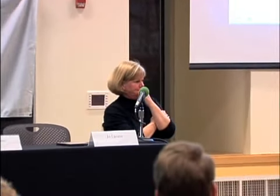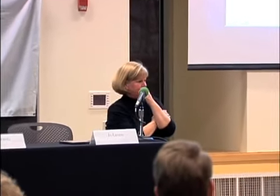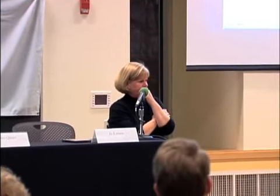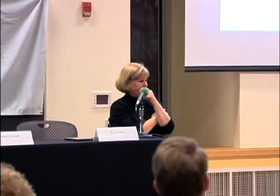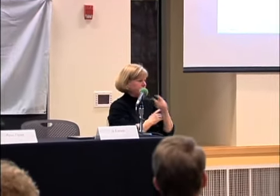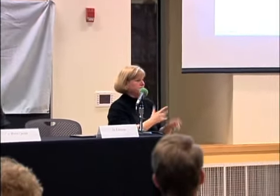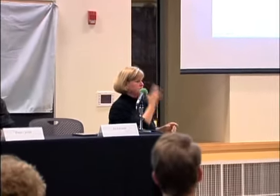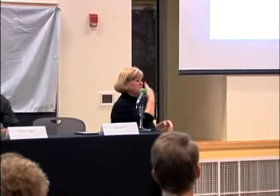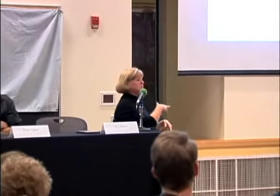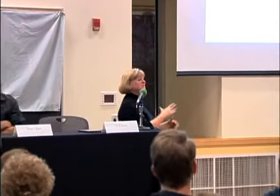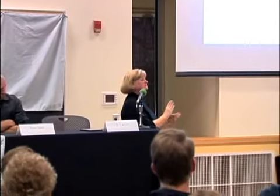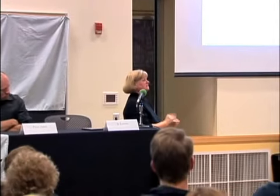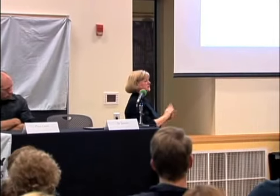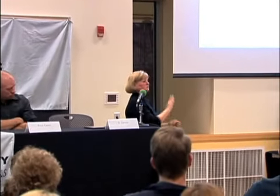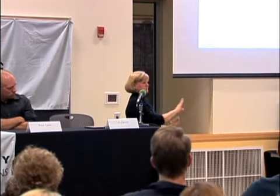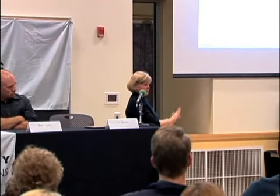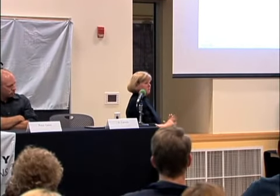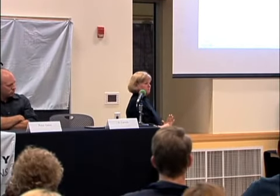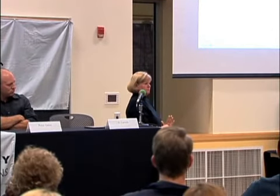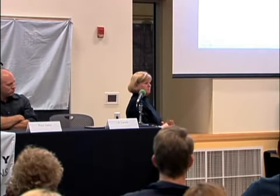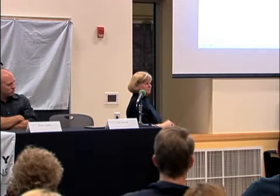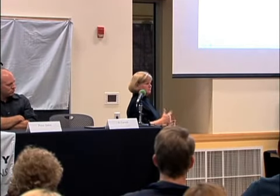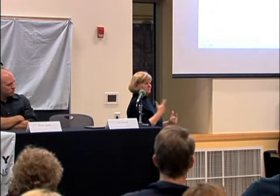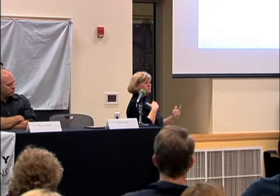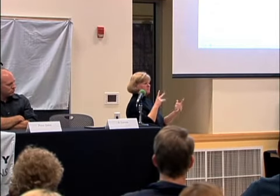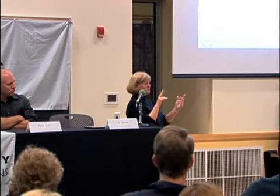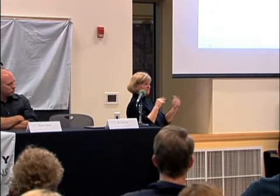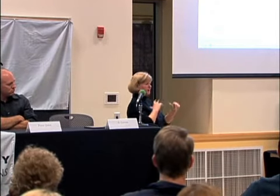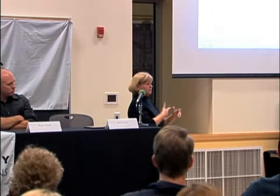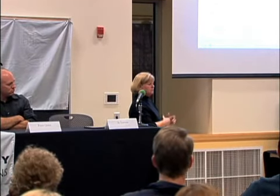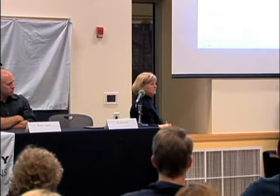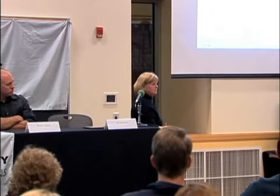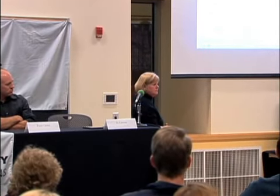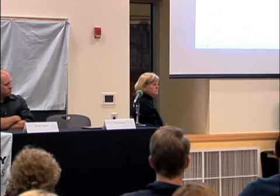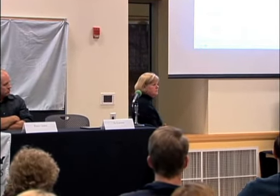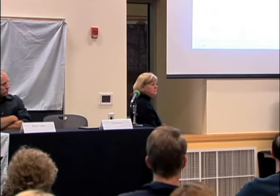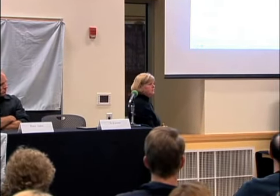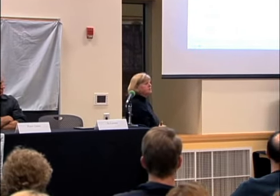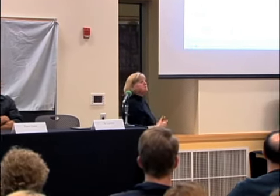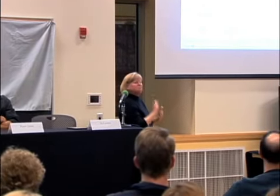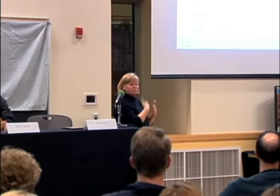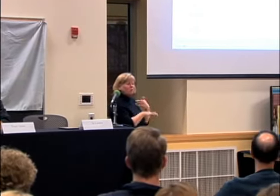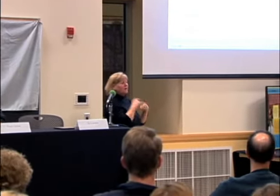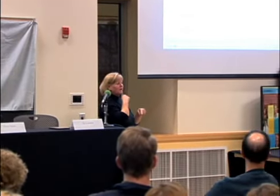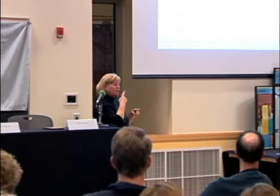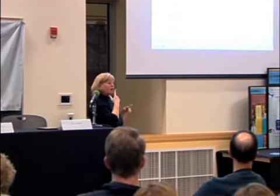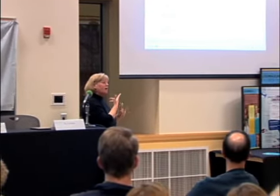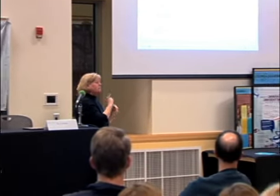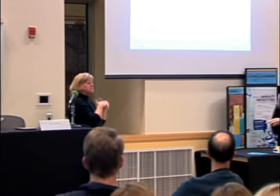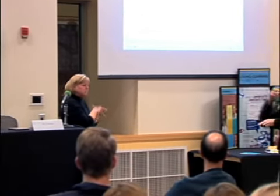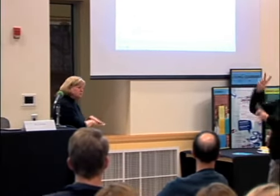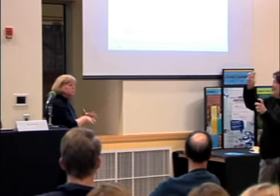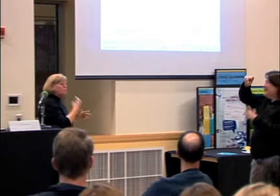SO, WE HAVE, WE KNOW YOUR BACKGROUNDS IN THE MAINSTREAM